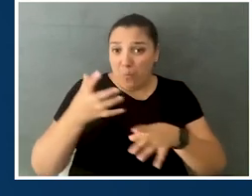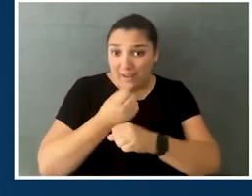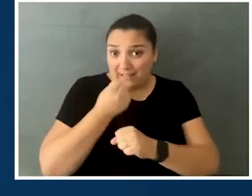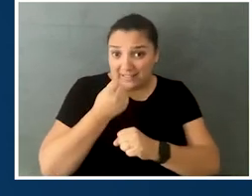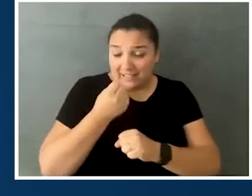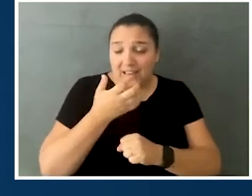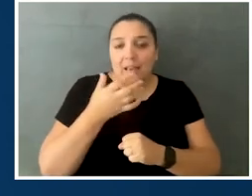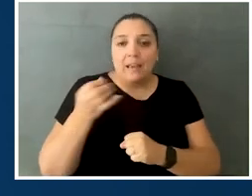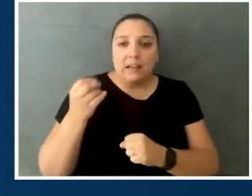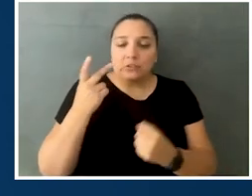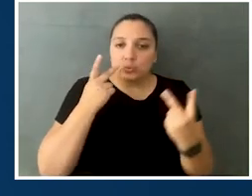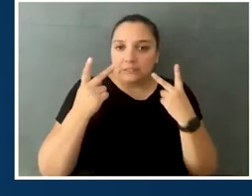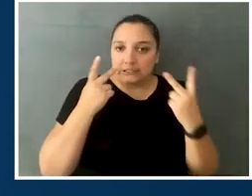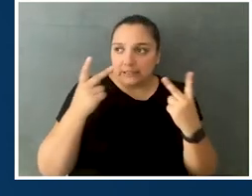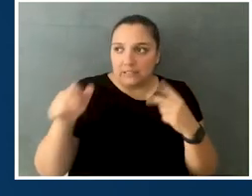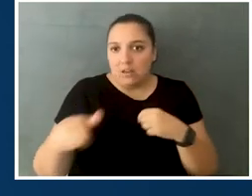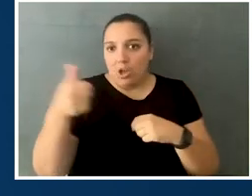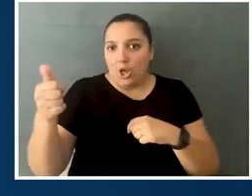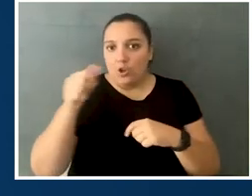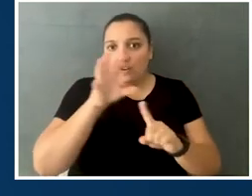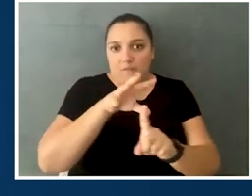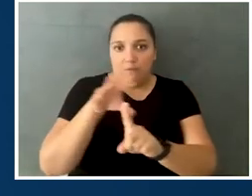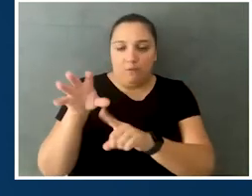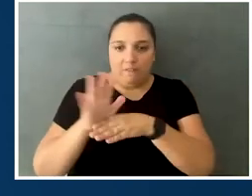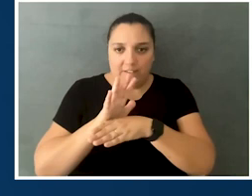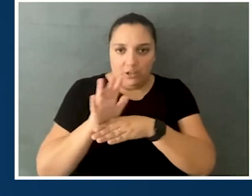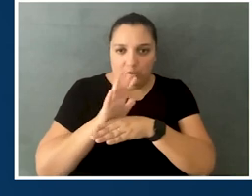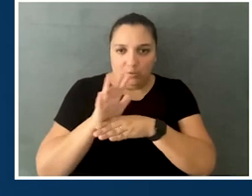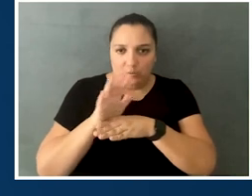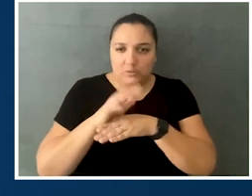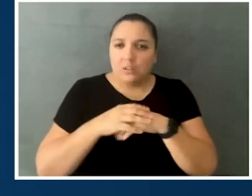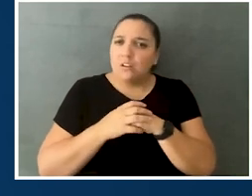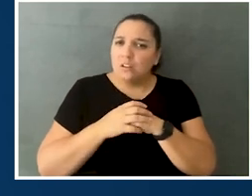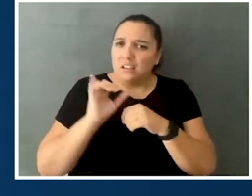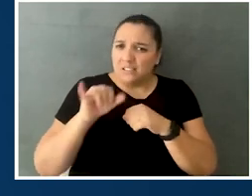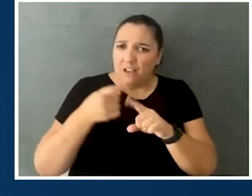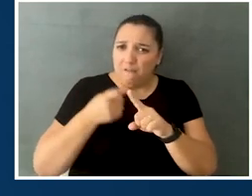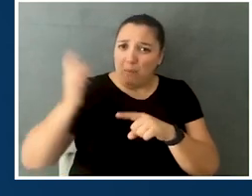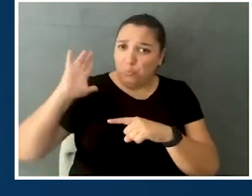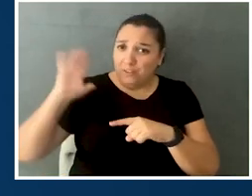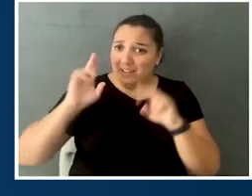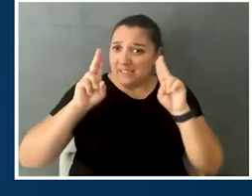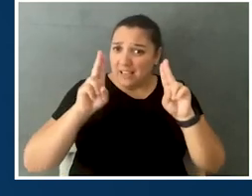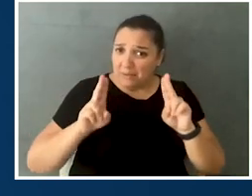who the winner is, and also to see the other videos that you have. Are those from previous applicants,